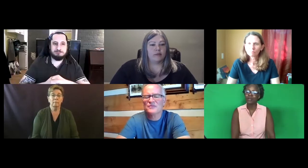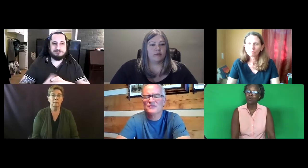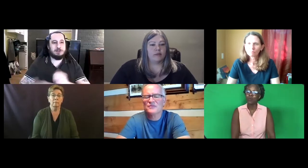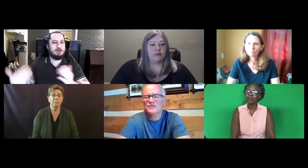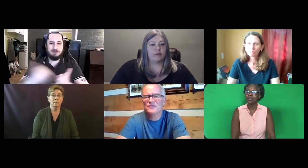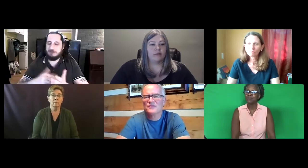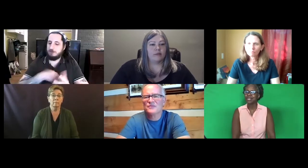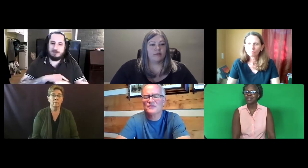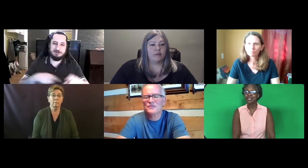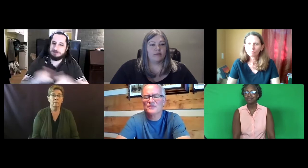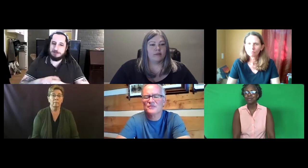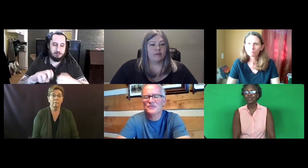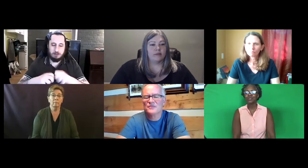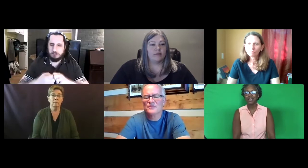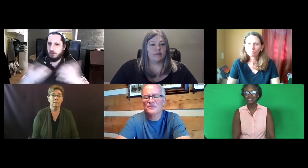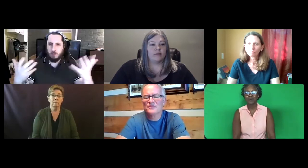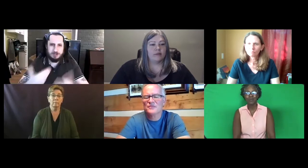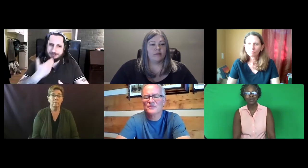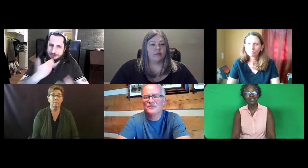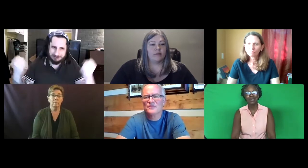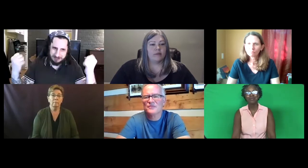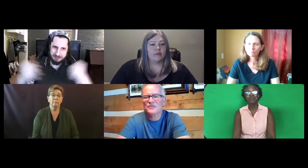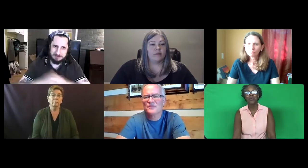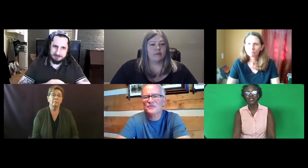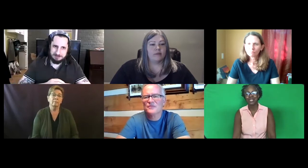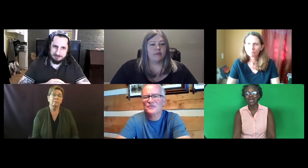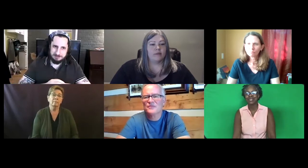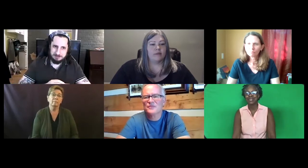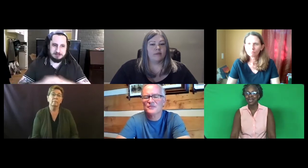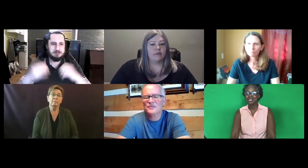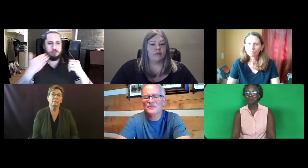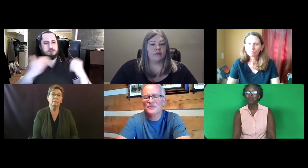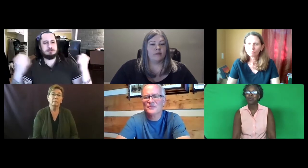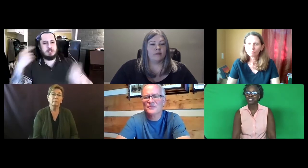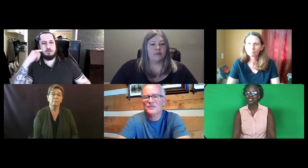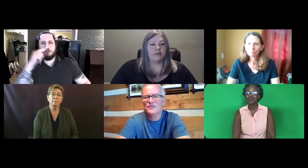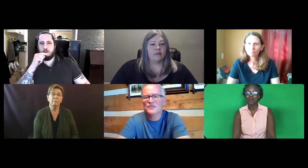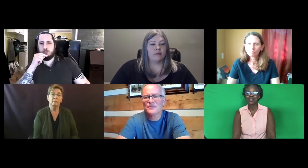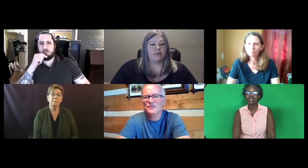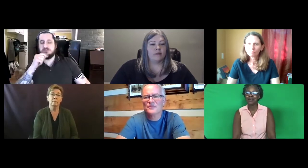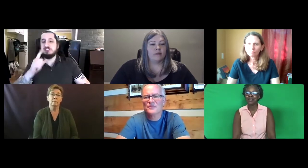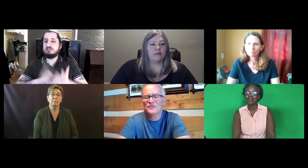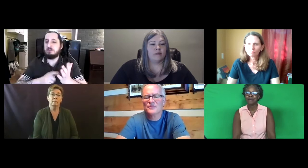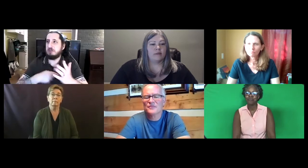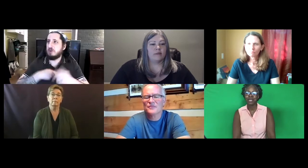They say somebody who signs well, but it has to be more than that. Has to be more than just the way they sign.